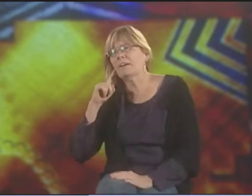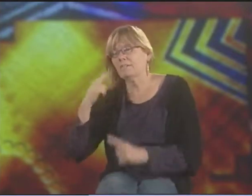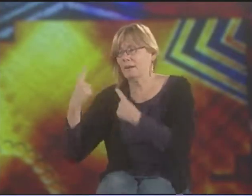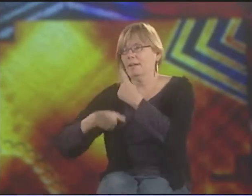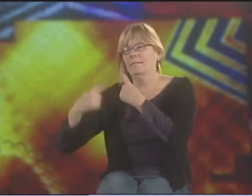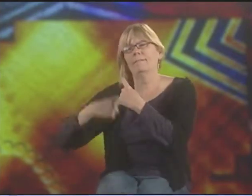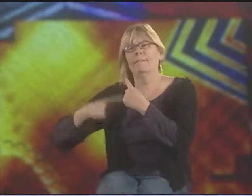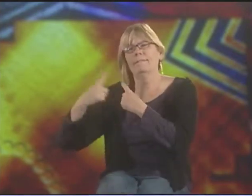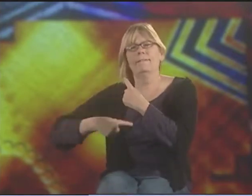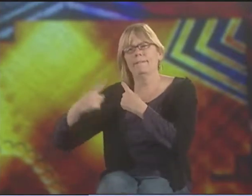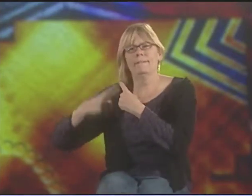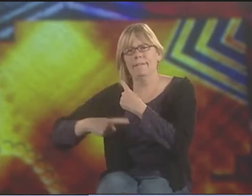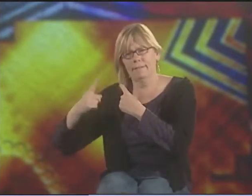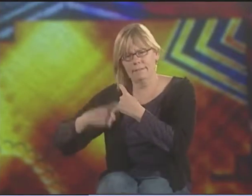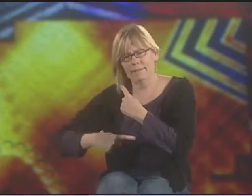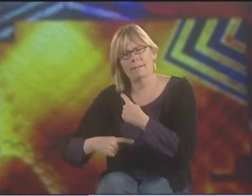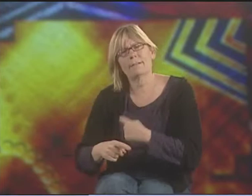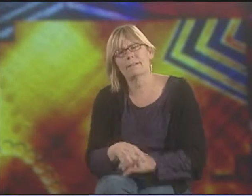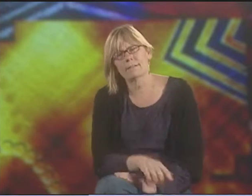BEING TOLD YOU CAN'T ALL THE TIME.